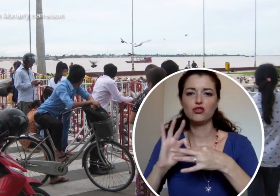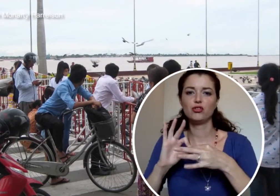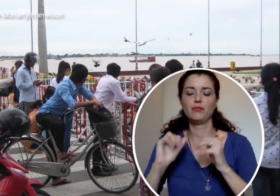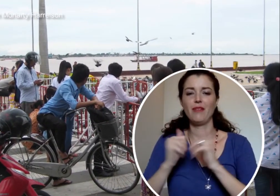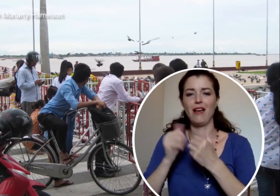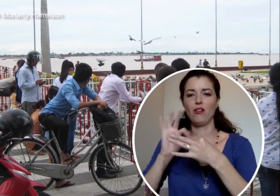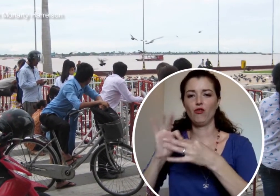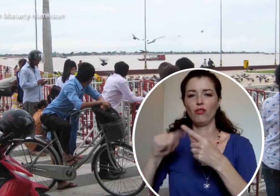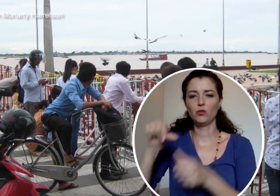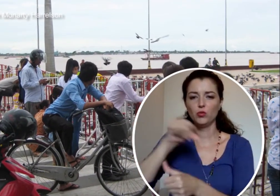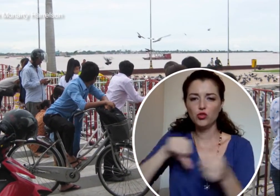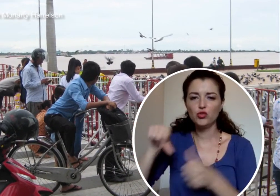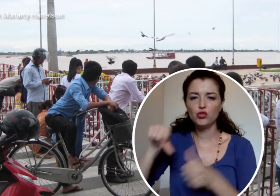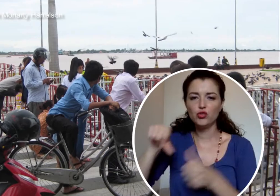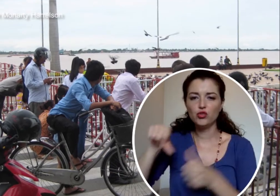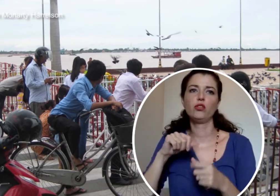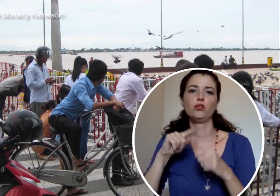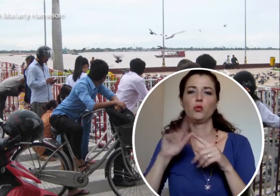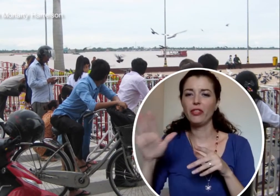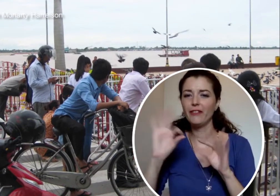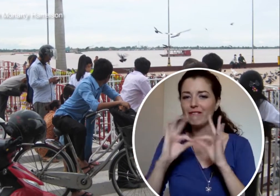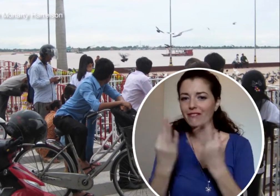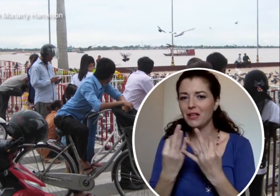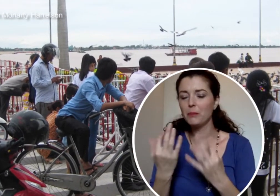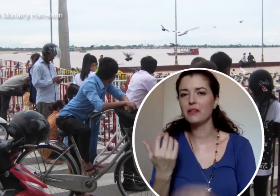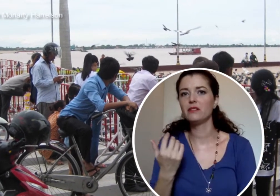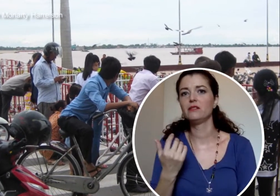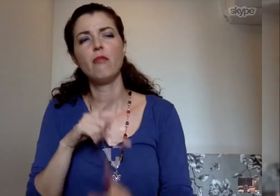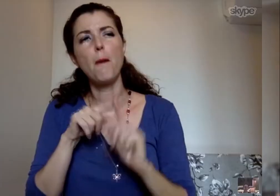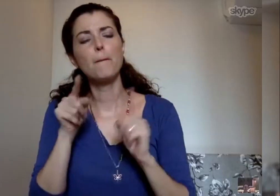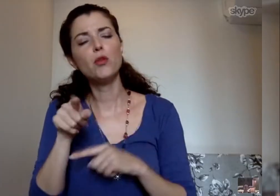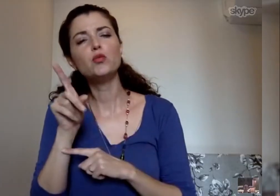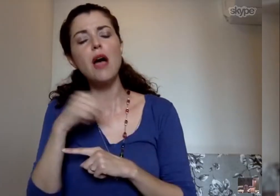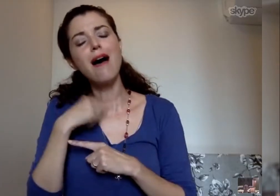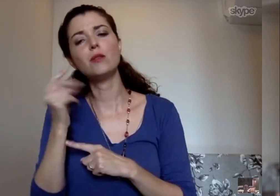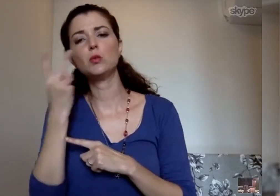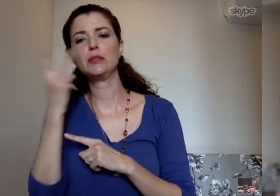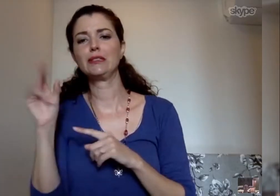with each other and bonding with loved ones and family. I do see a lot of similarities.